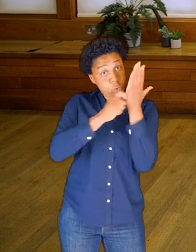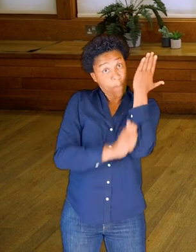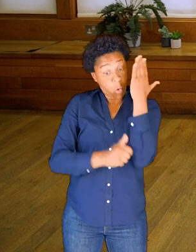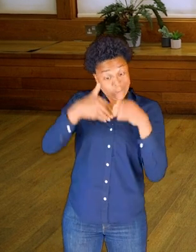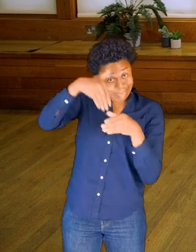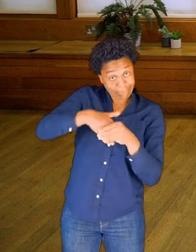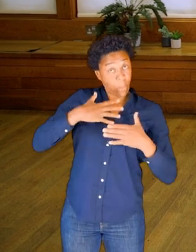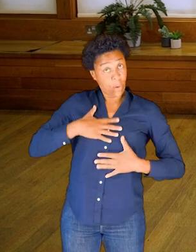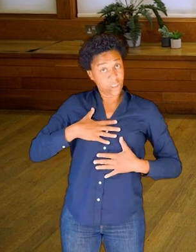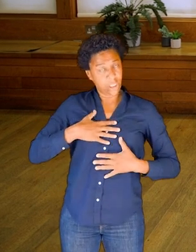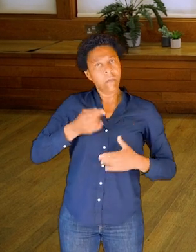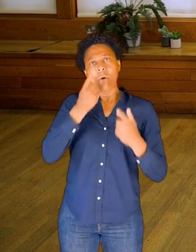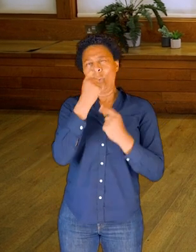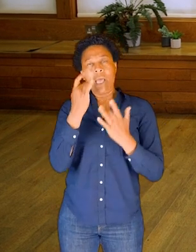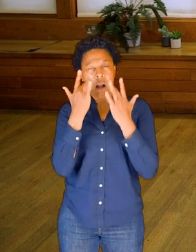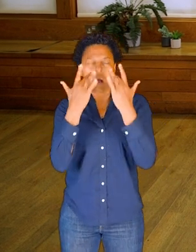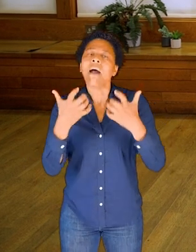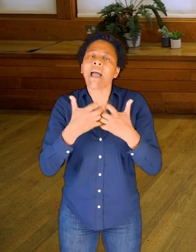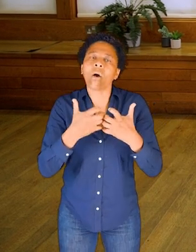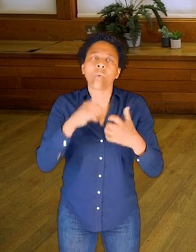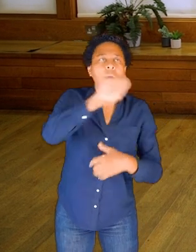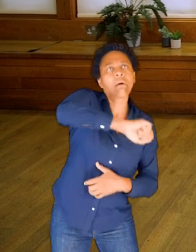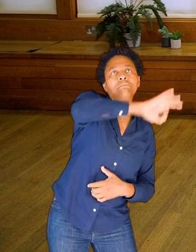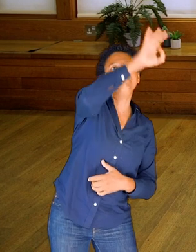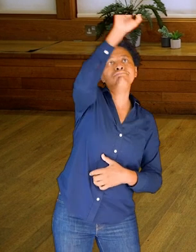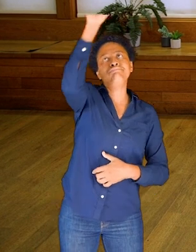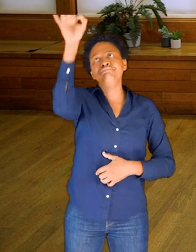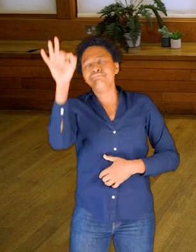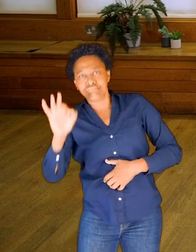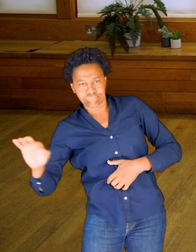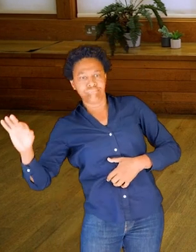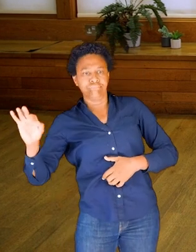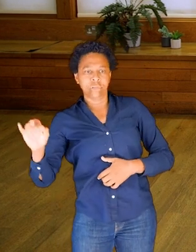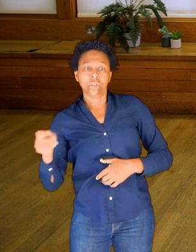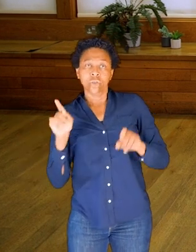So the stick can arc through space or make a curve through space,